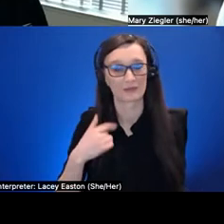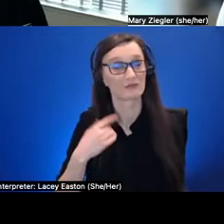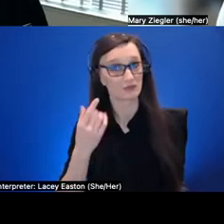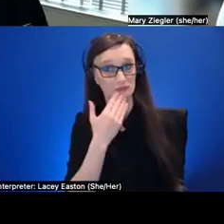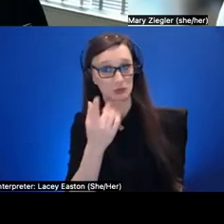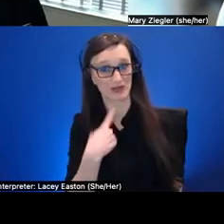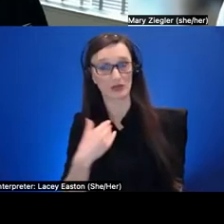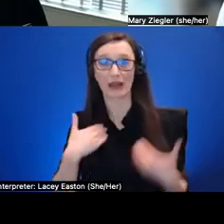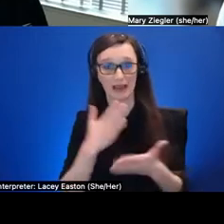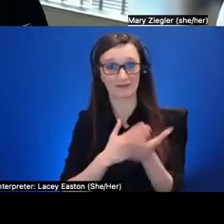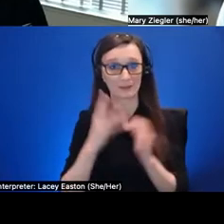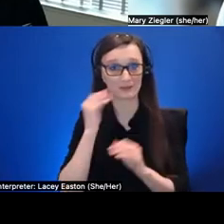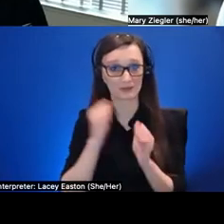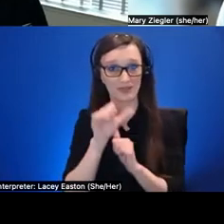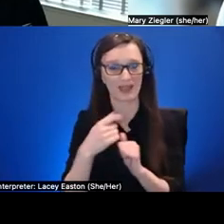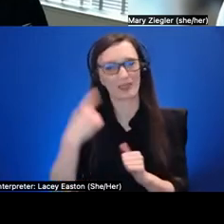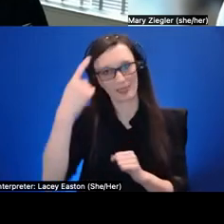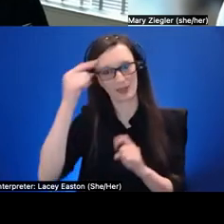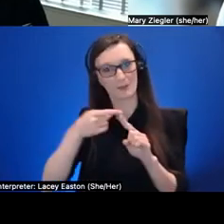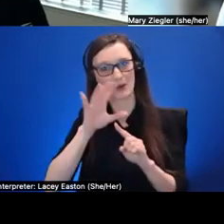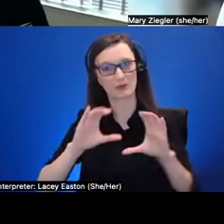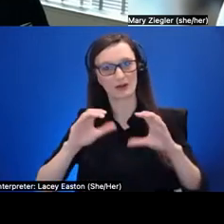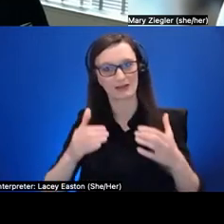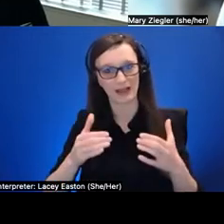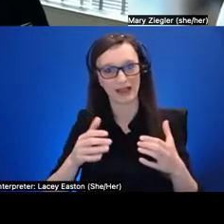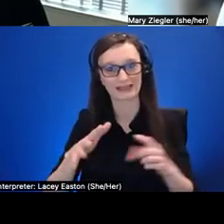class i'm thinking of the spatial spatial.io as a platform we've used that's web-based